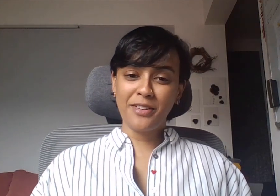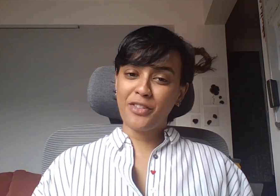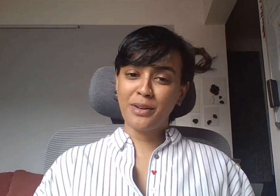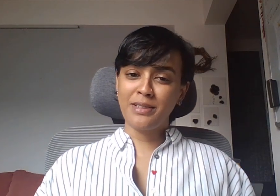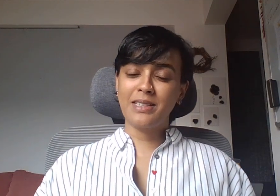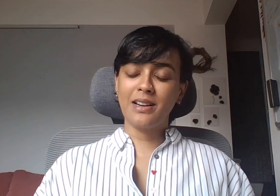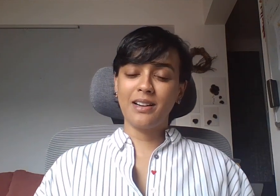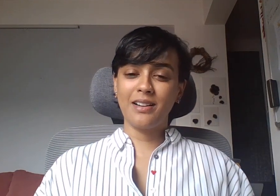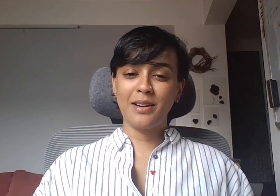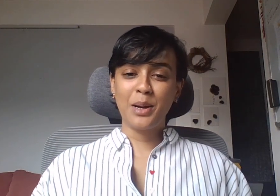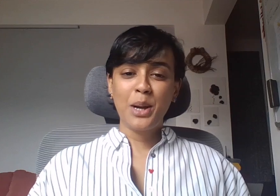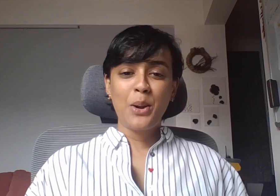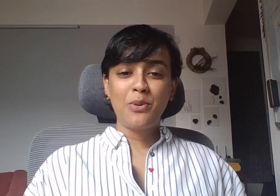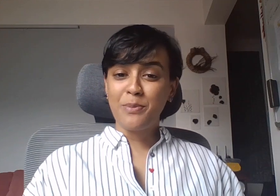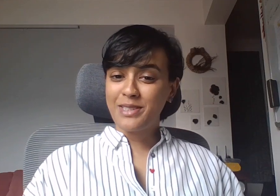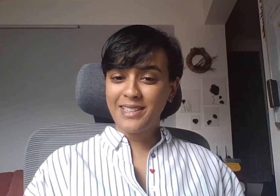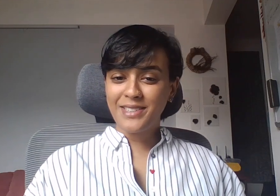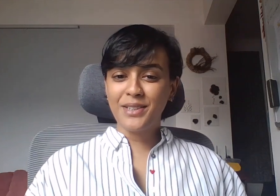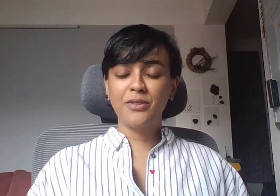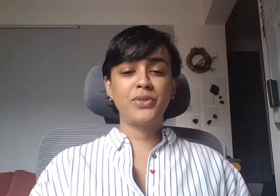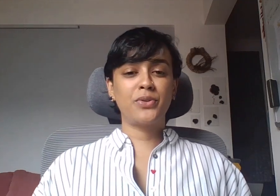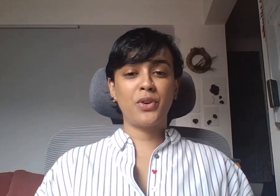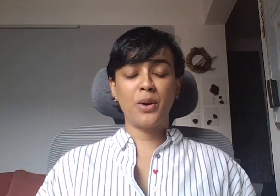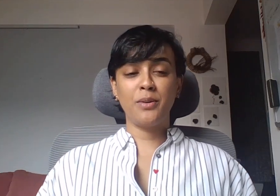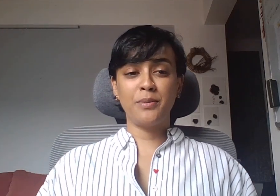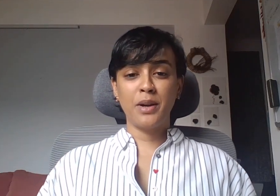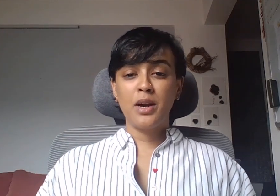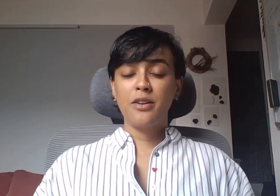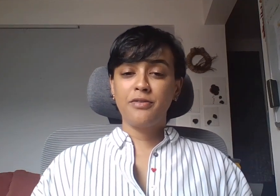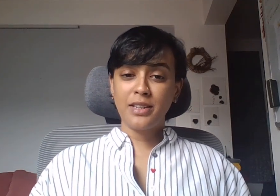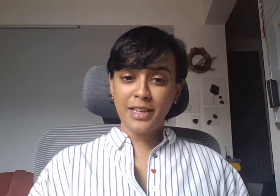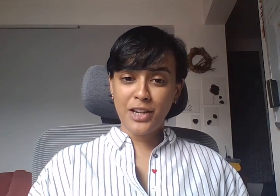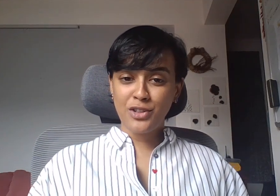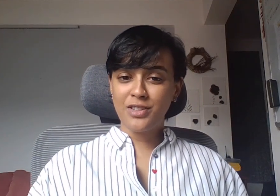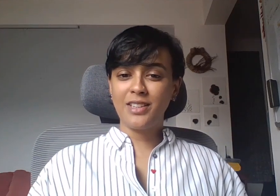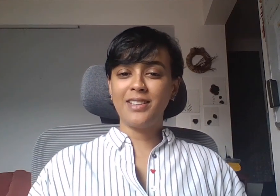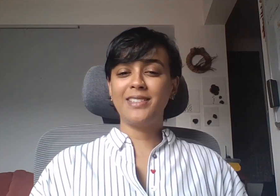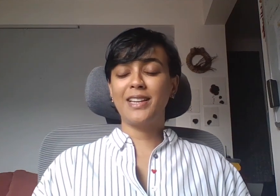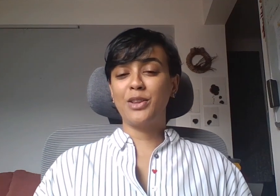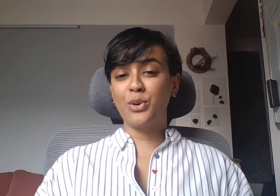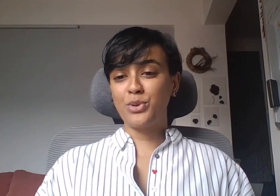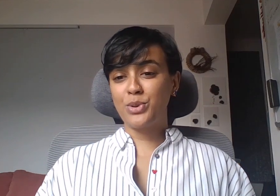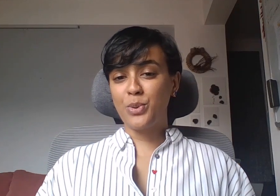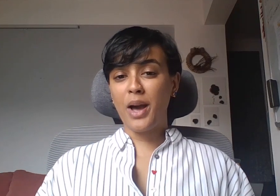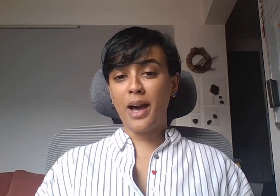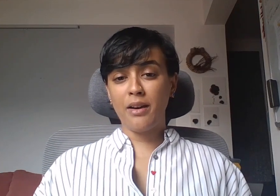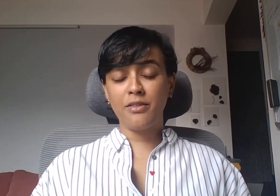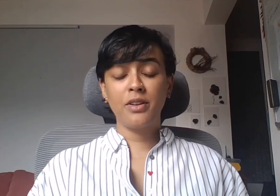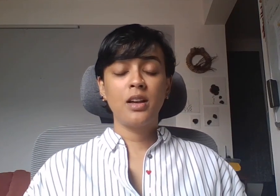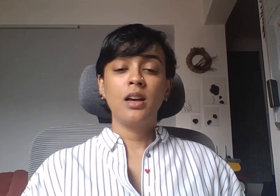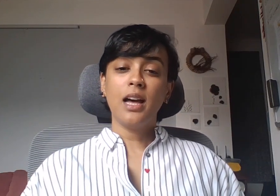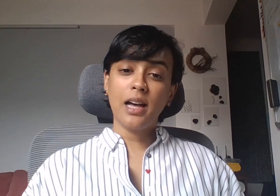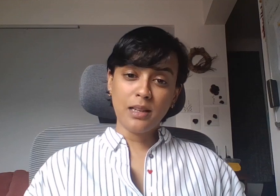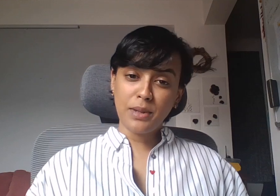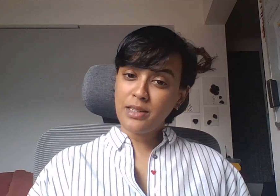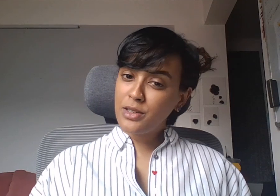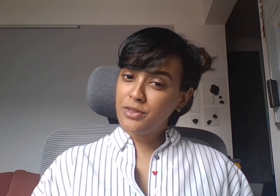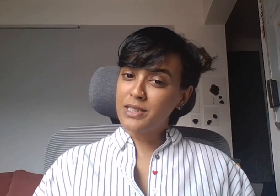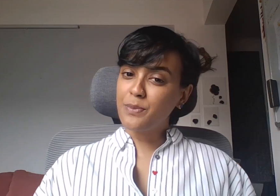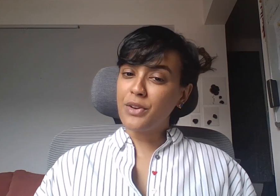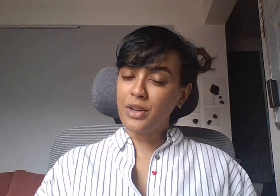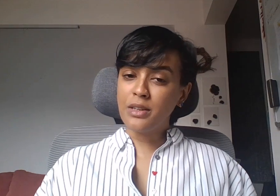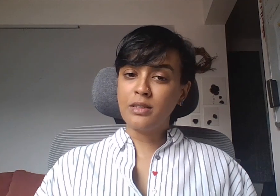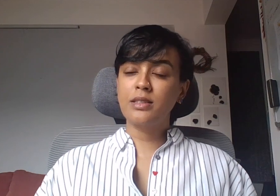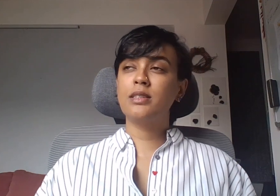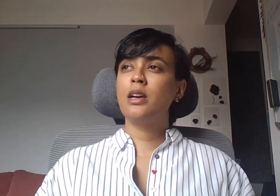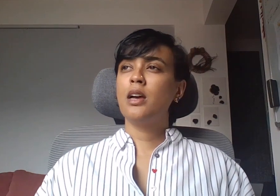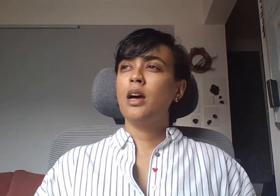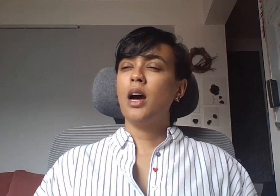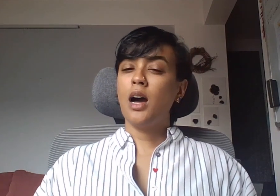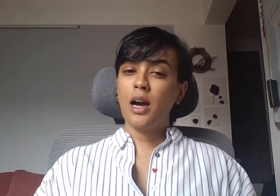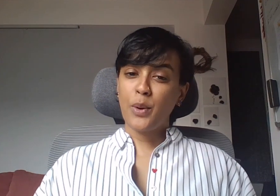different representatives from funding agencies and those who have had plenty of experience